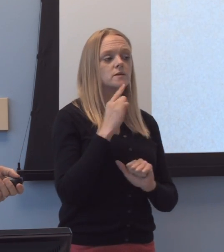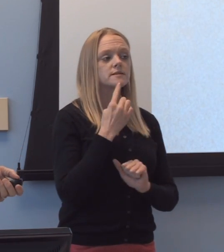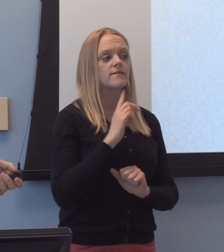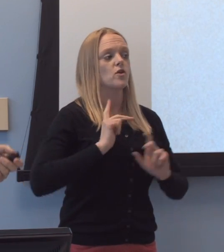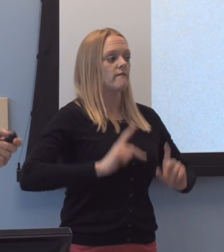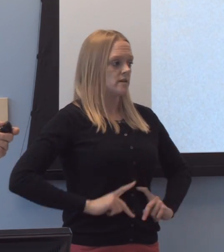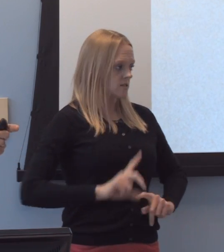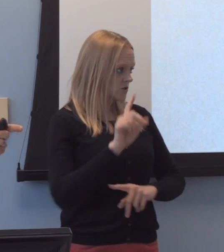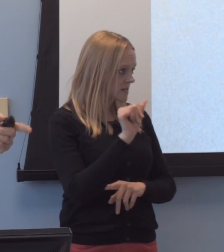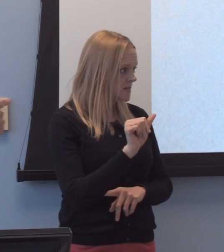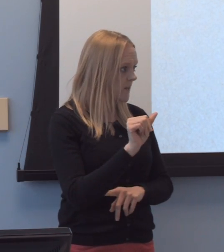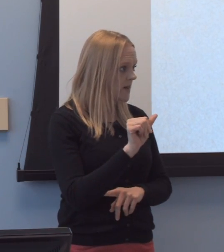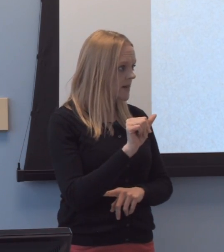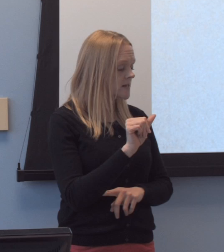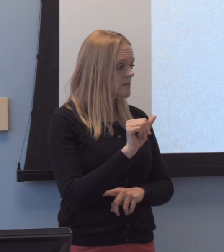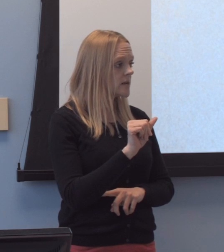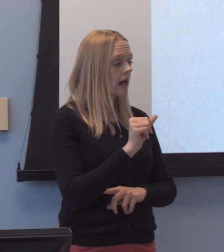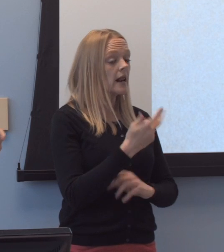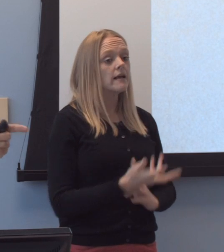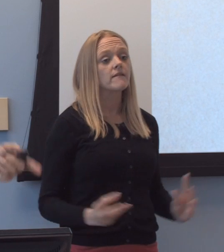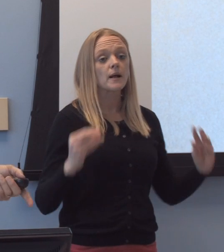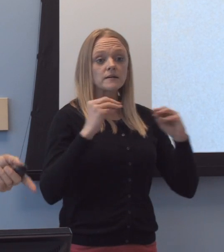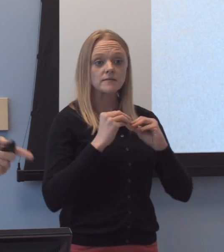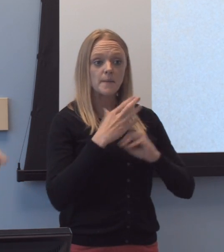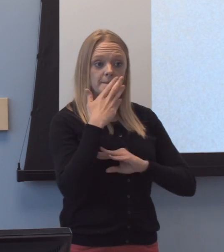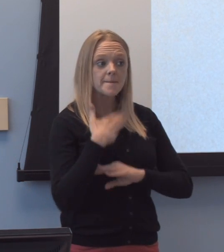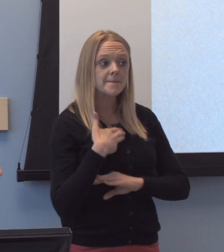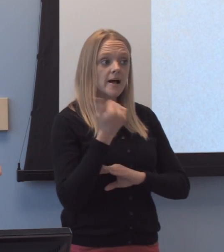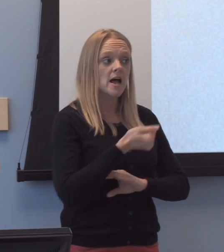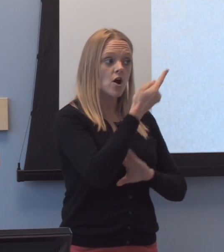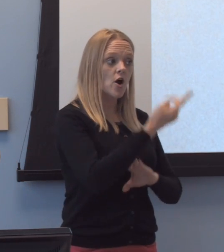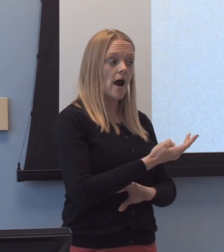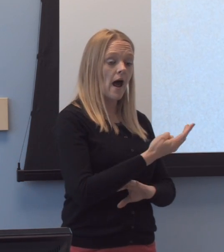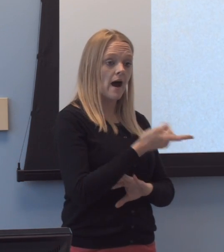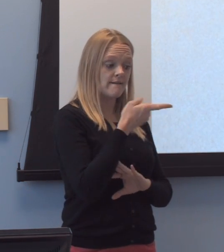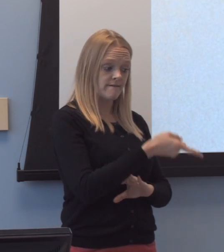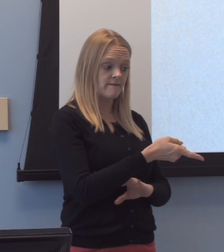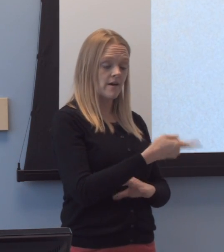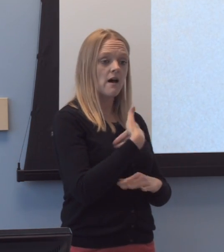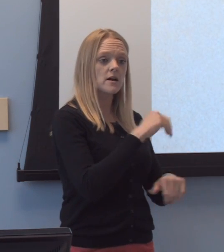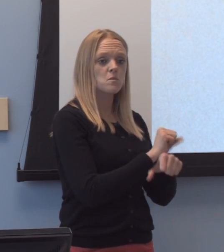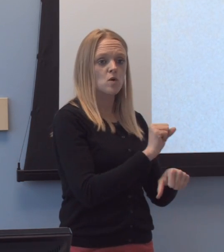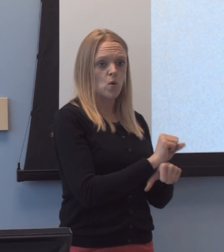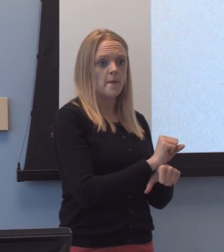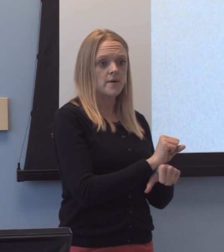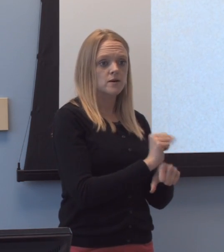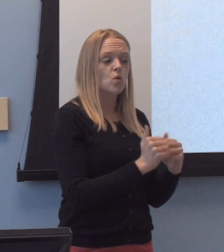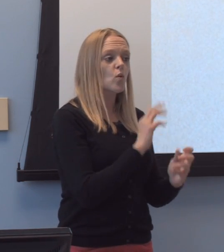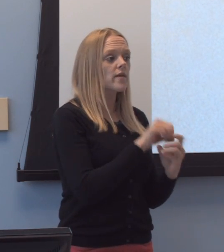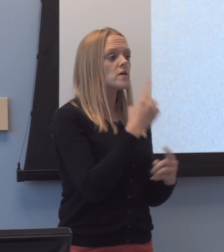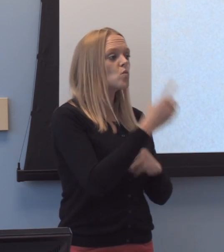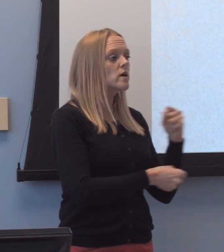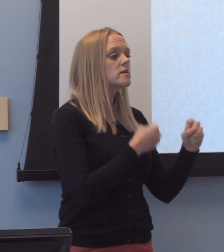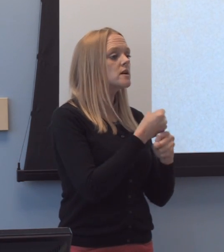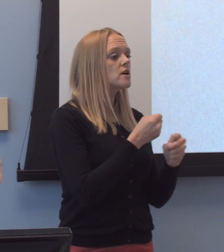uh, and even better, almost half of those students, uh, had employment within a year of graduation